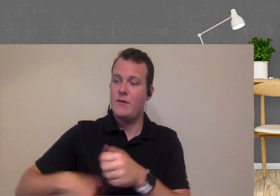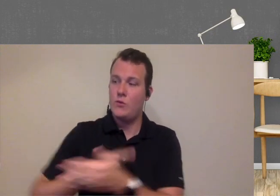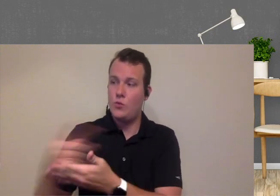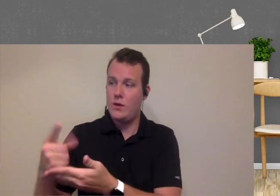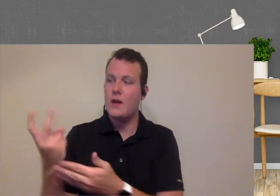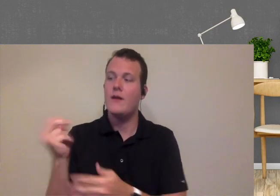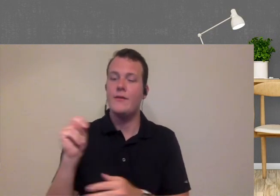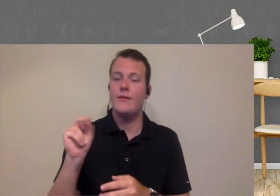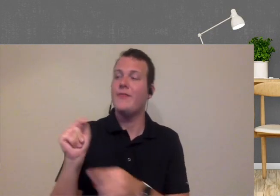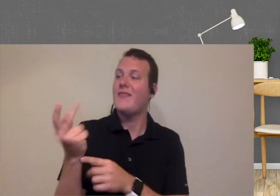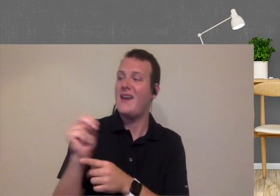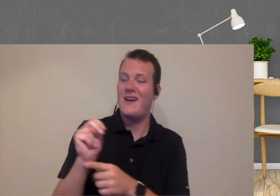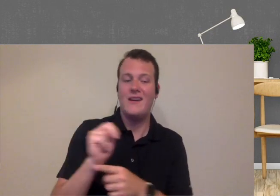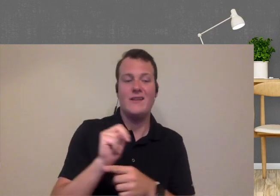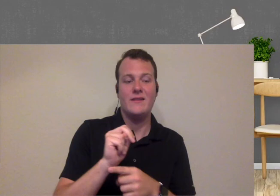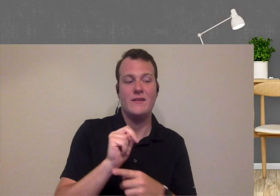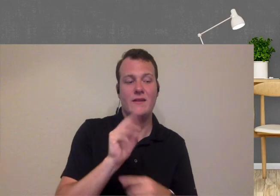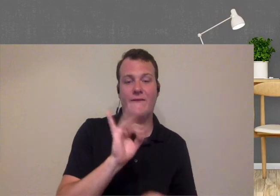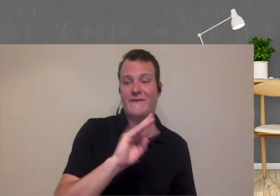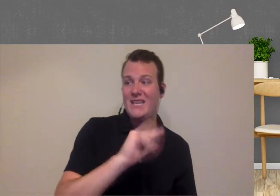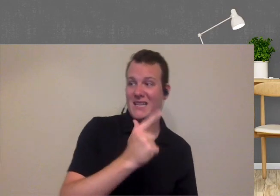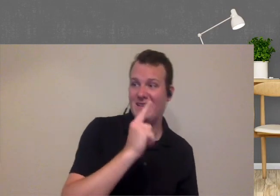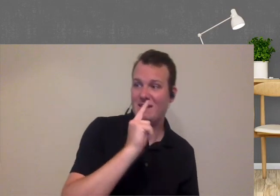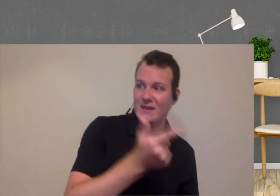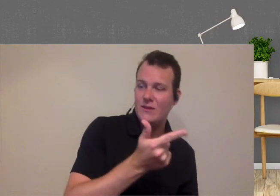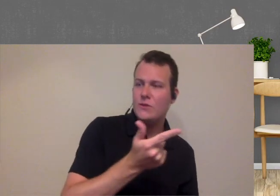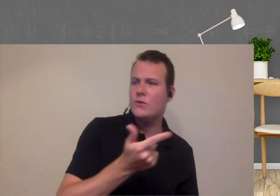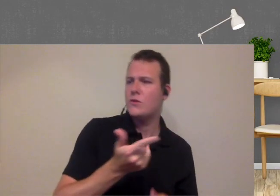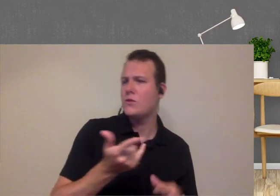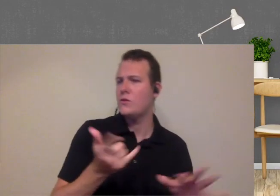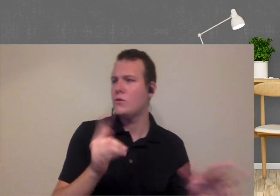during the week and then maybe do fittings and maybe do some you know